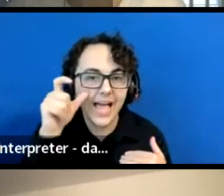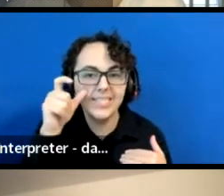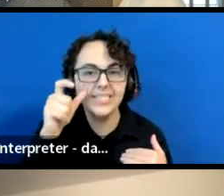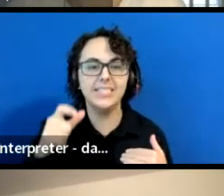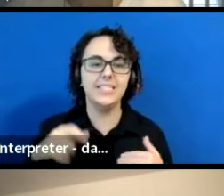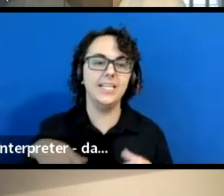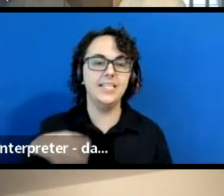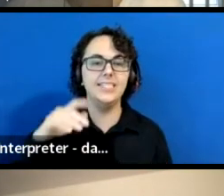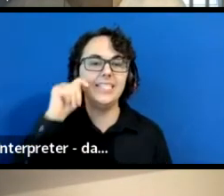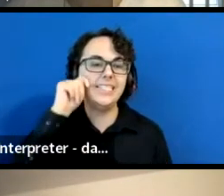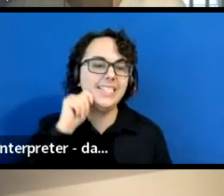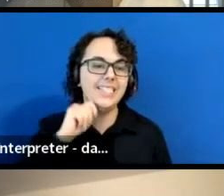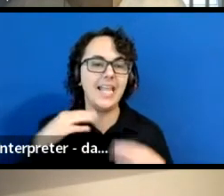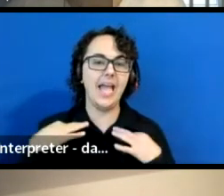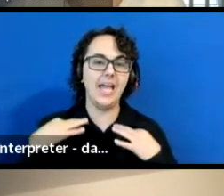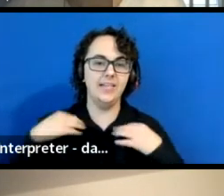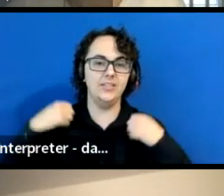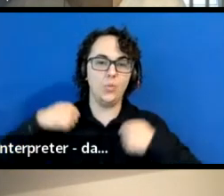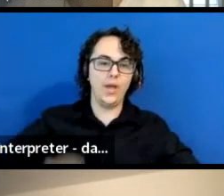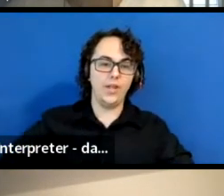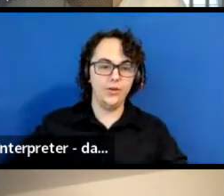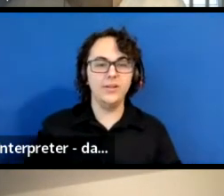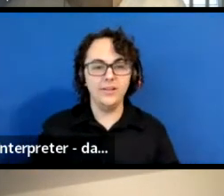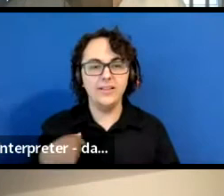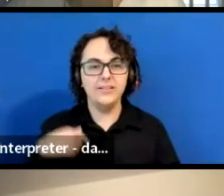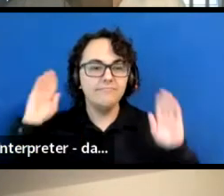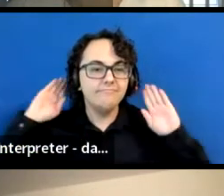And I am sitting in front of a wall that has some artwork